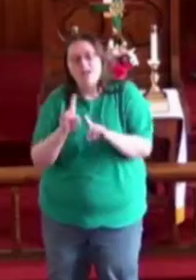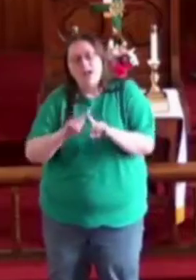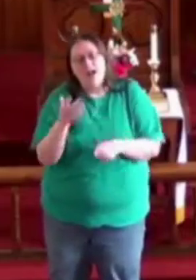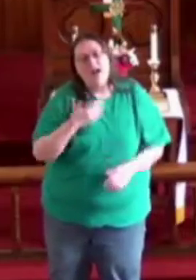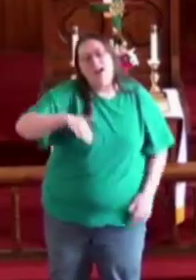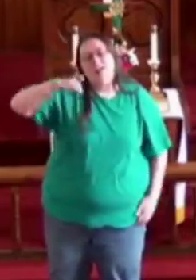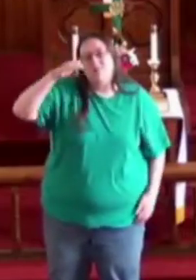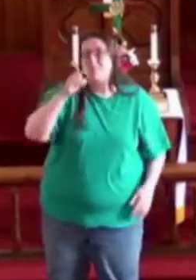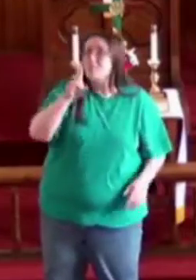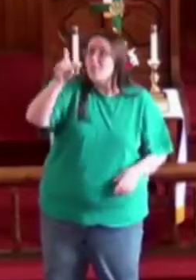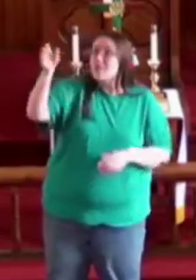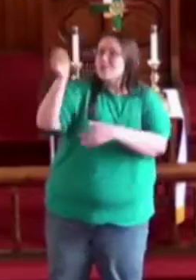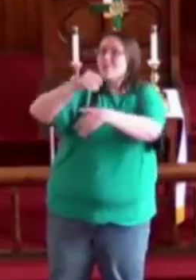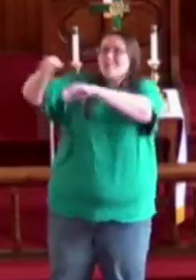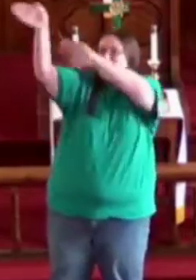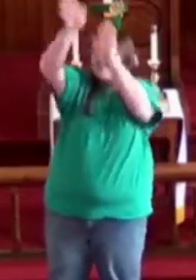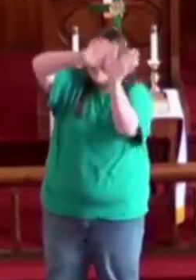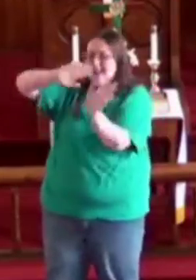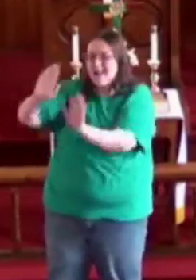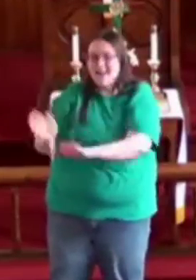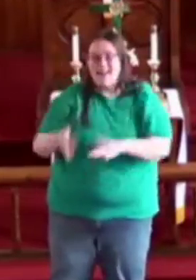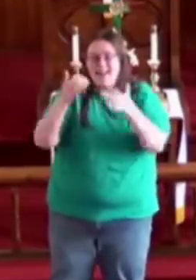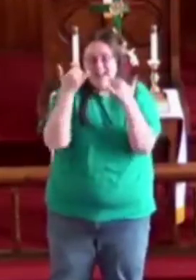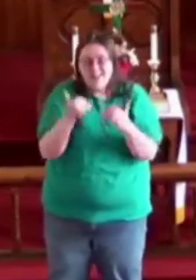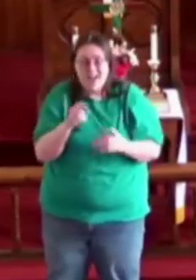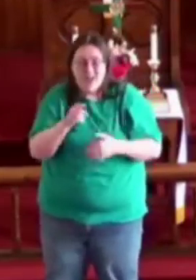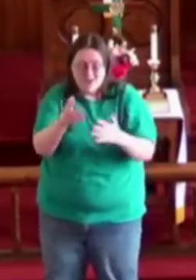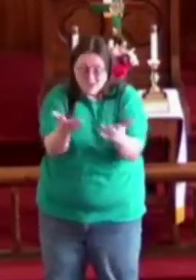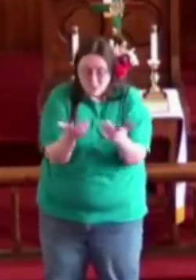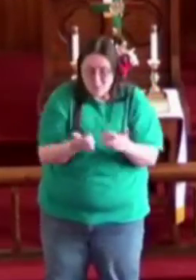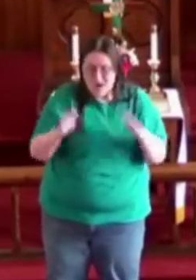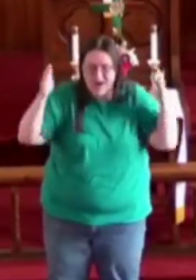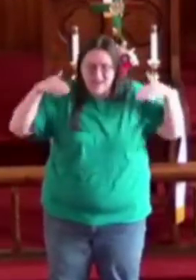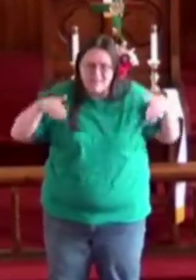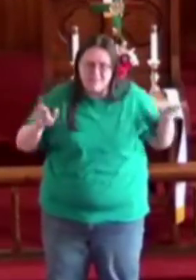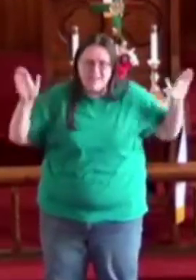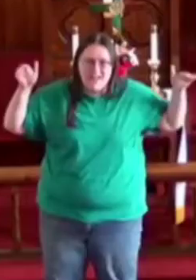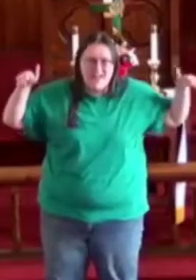I pointed to the sky and now you wanna fly